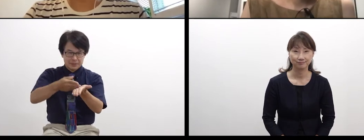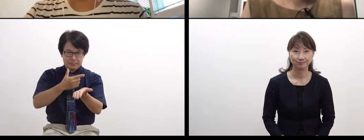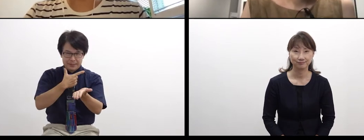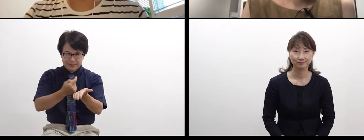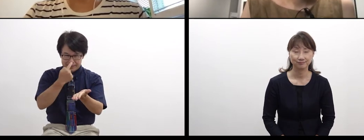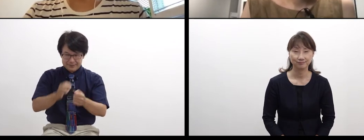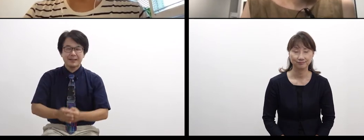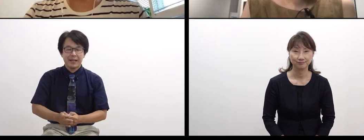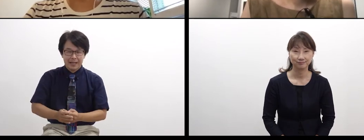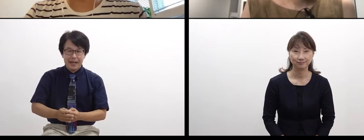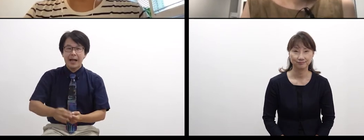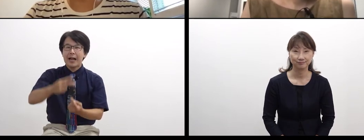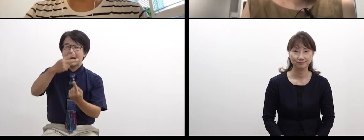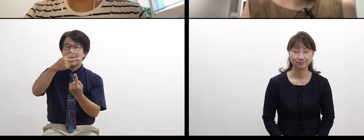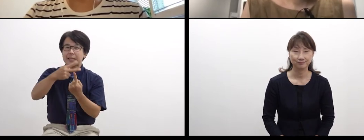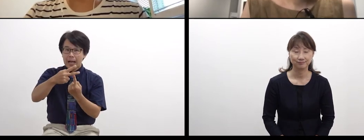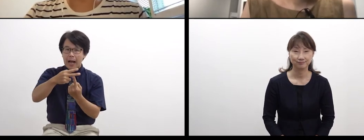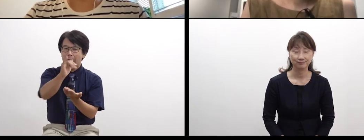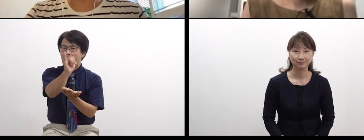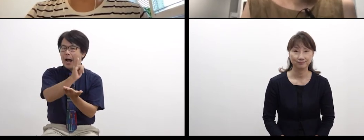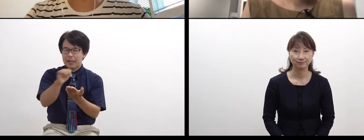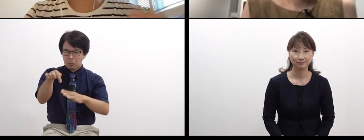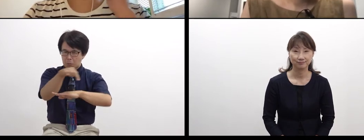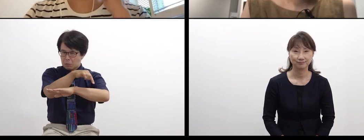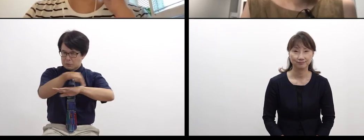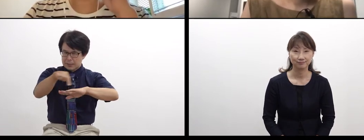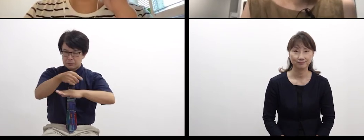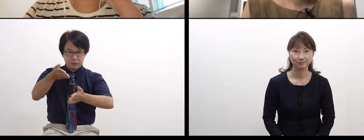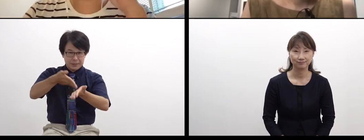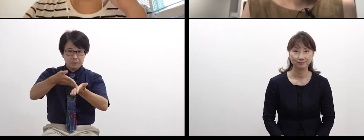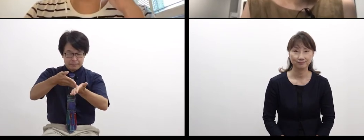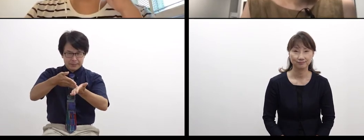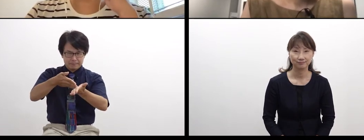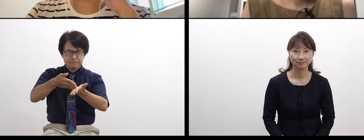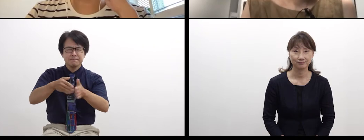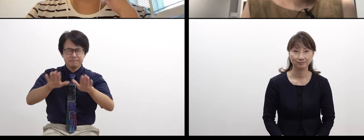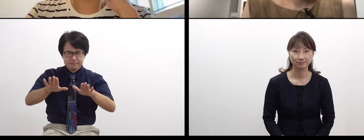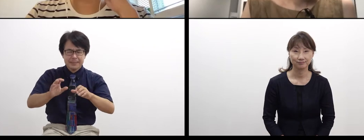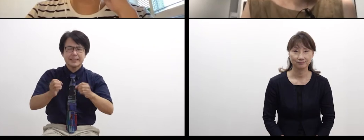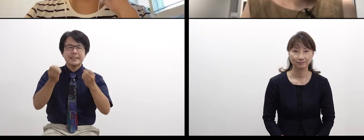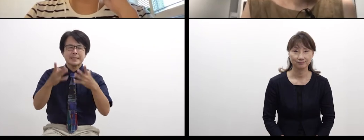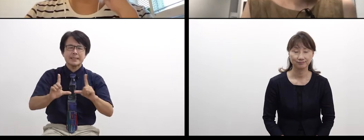In the age